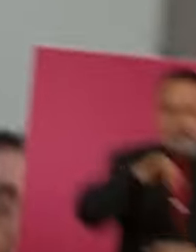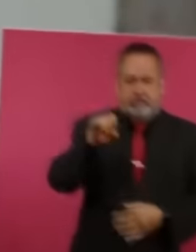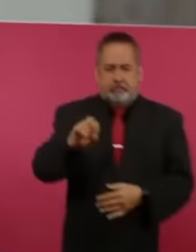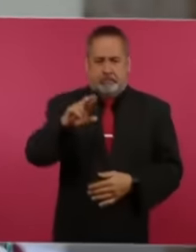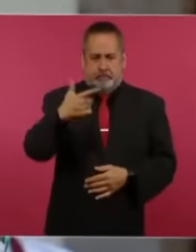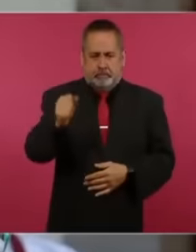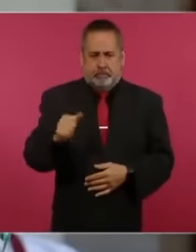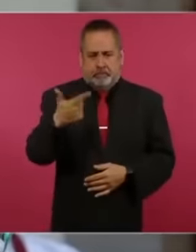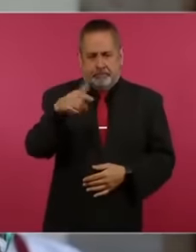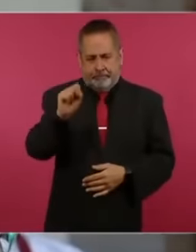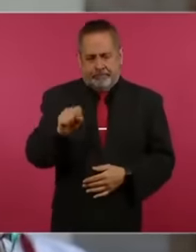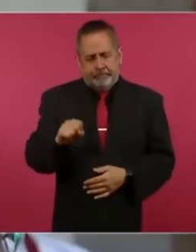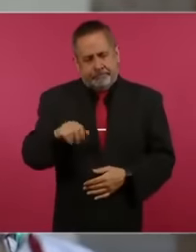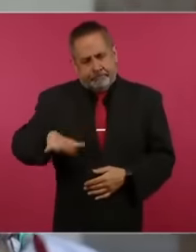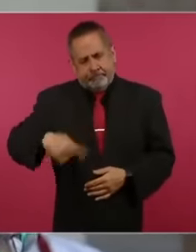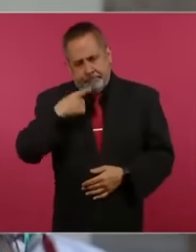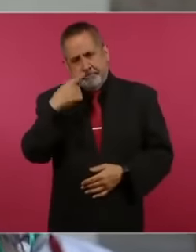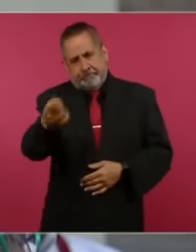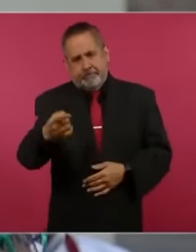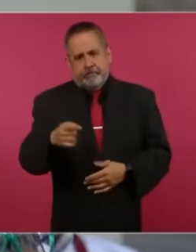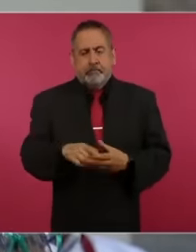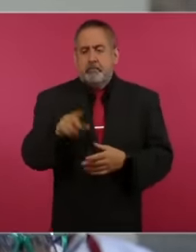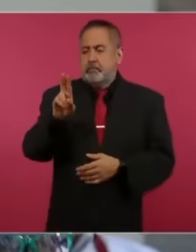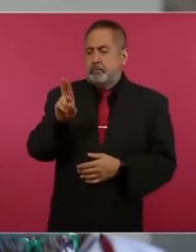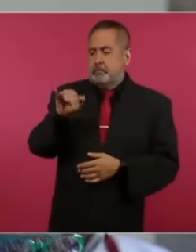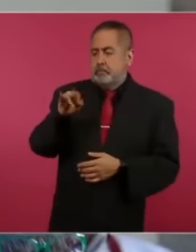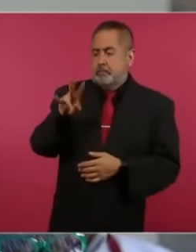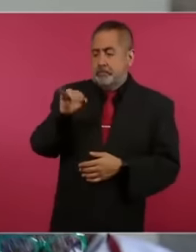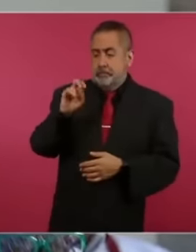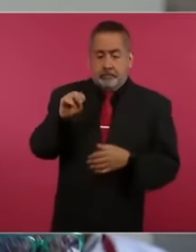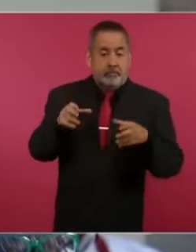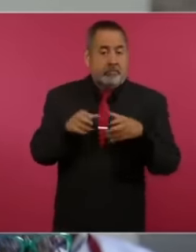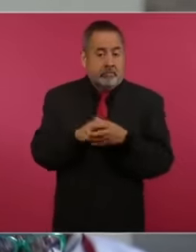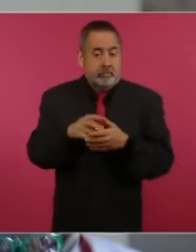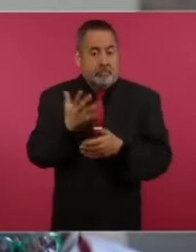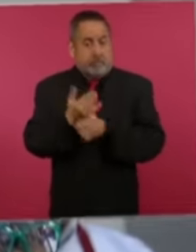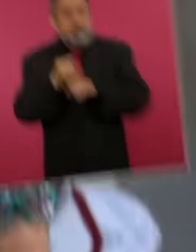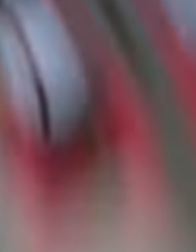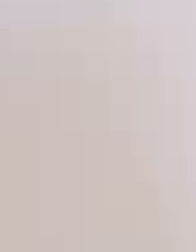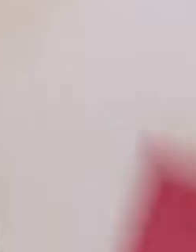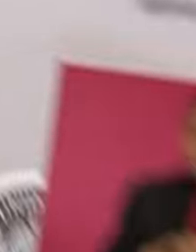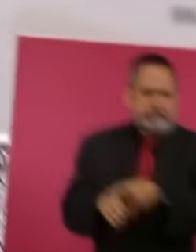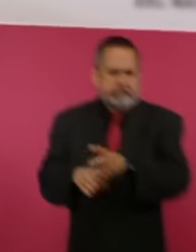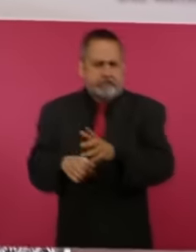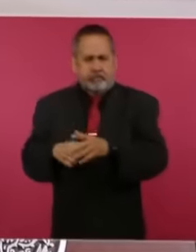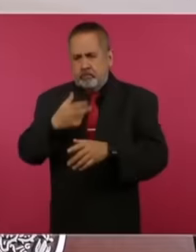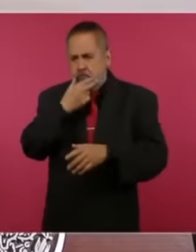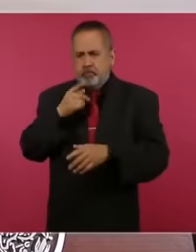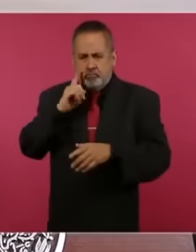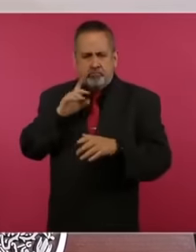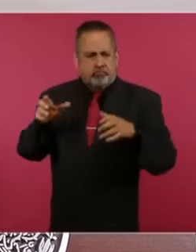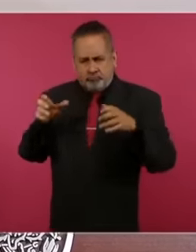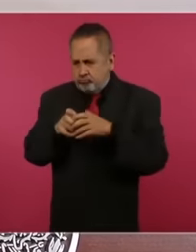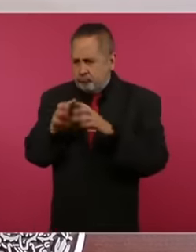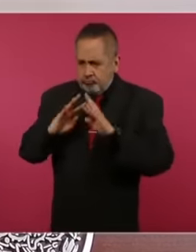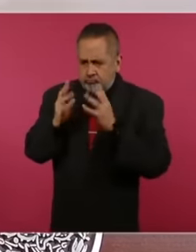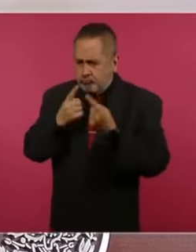This is not very credible. Likewise, the president announced that the matter will be left to the Ministry of